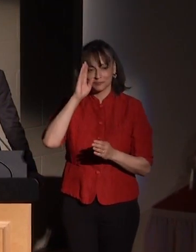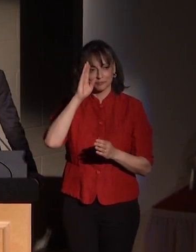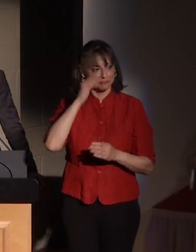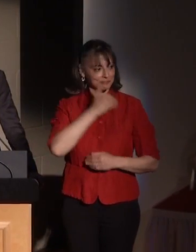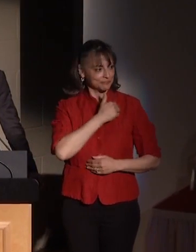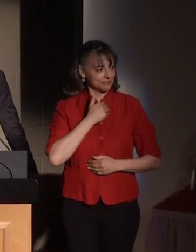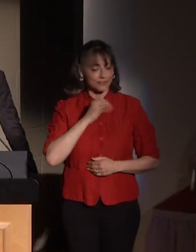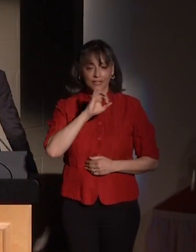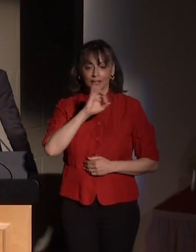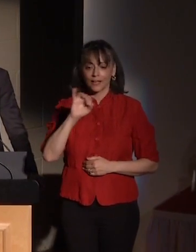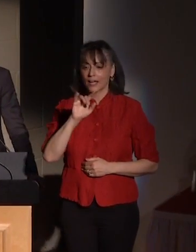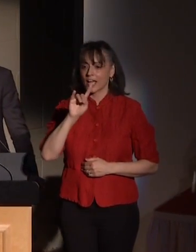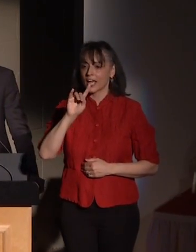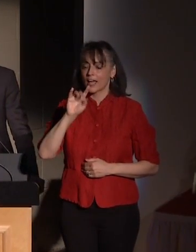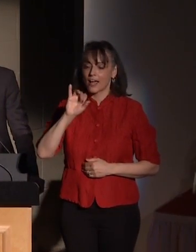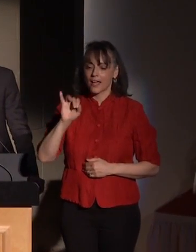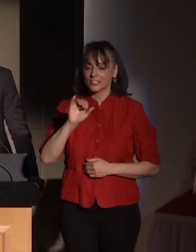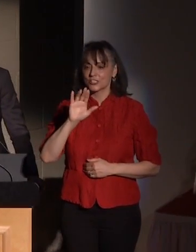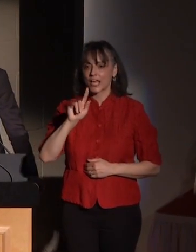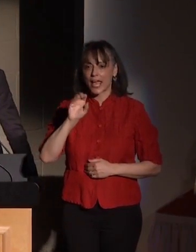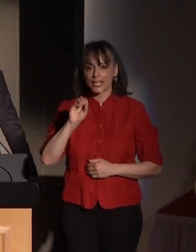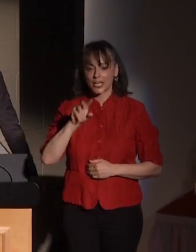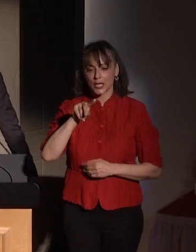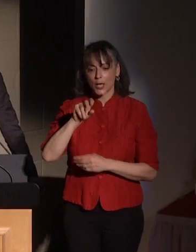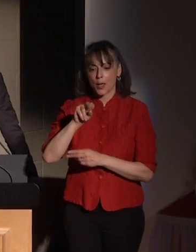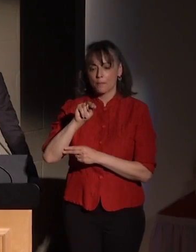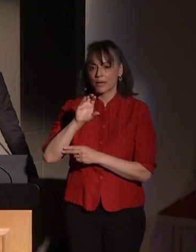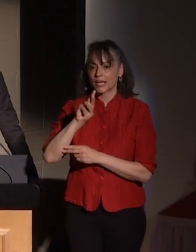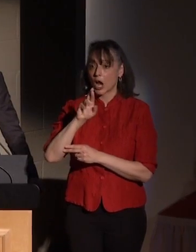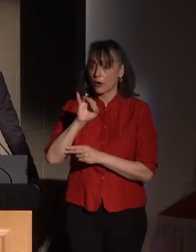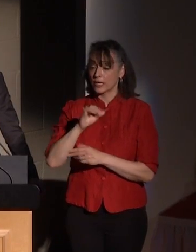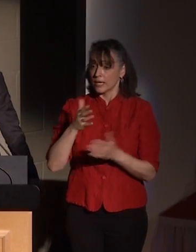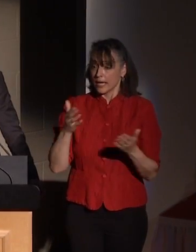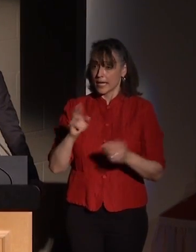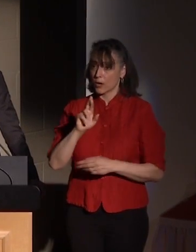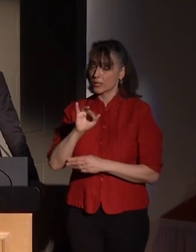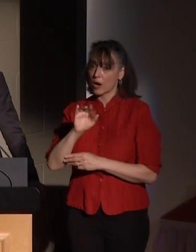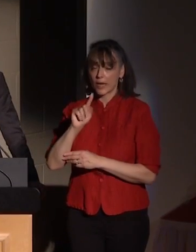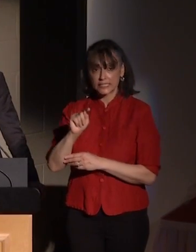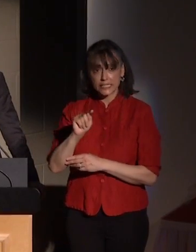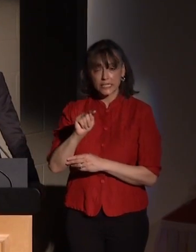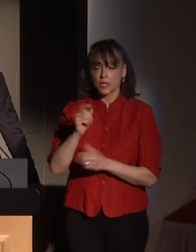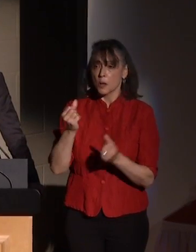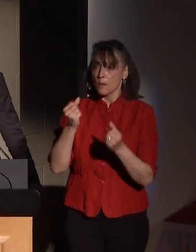At RIT we have a number of faculty who can tell us how light behaves.